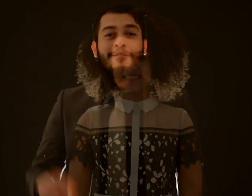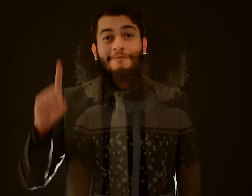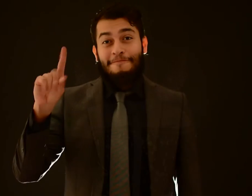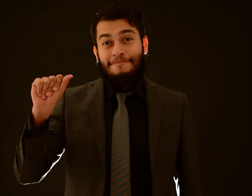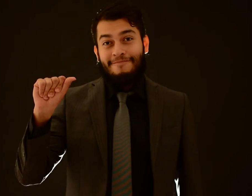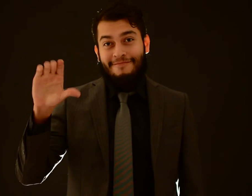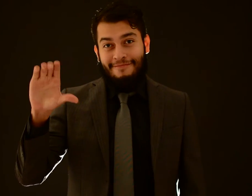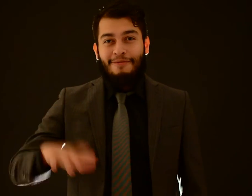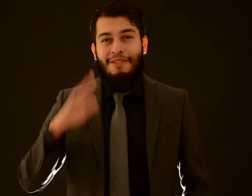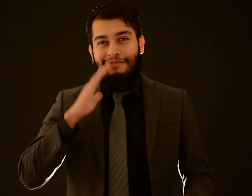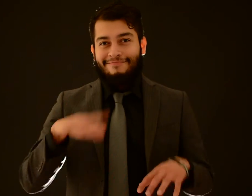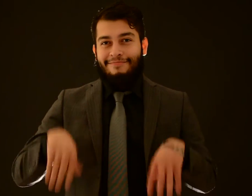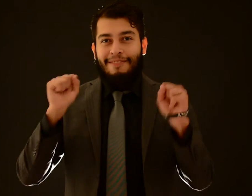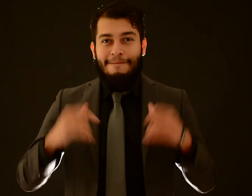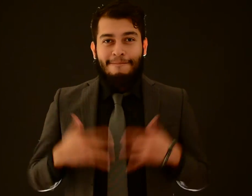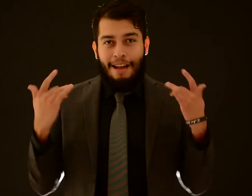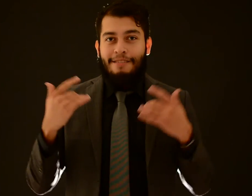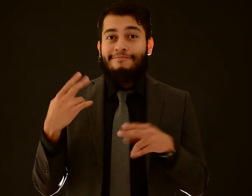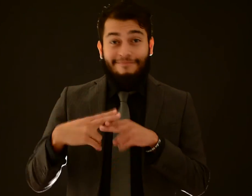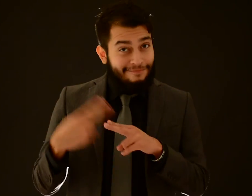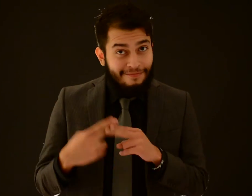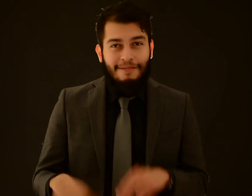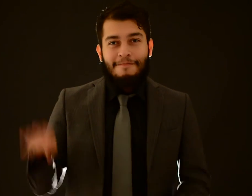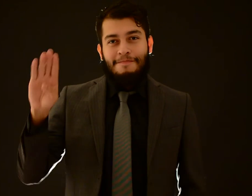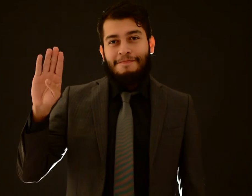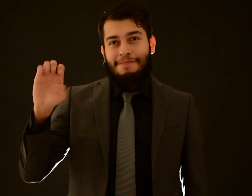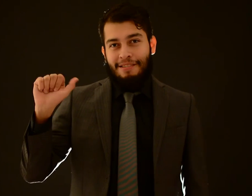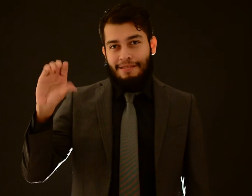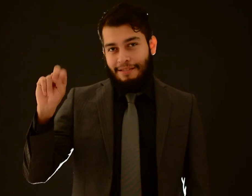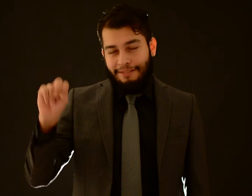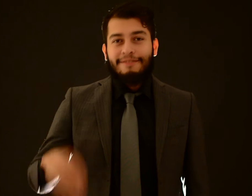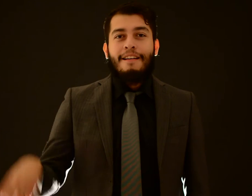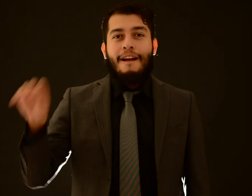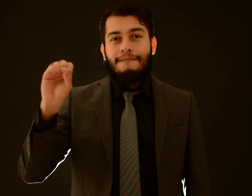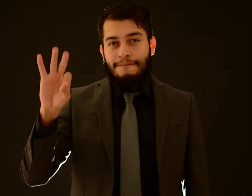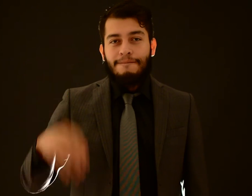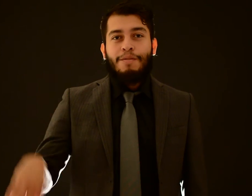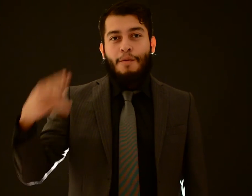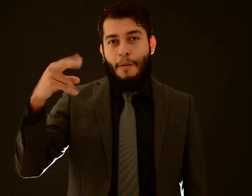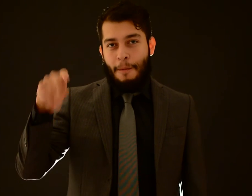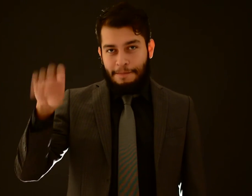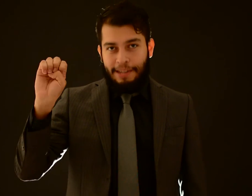DAC will have an event, Beacon of Hope.